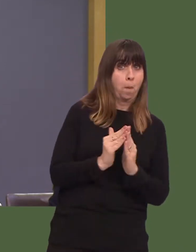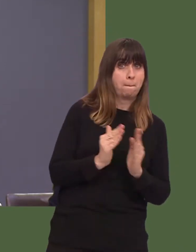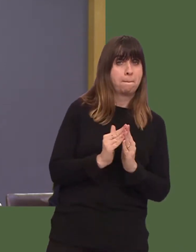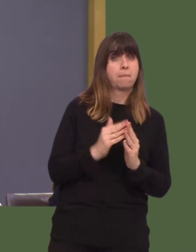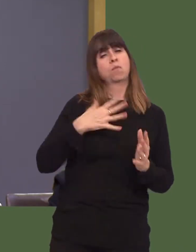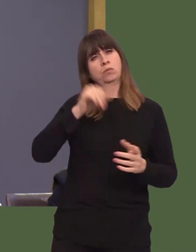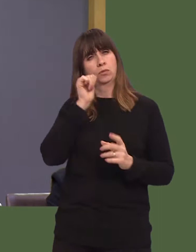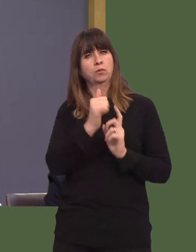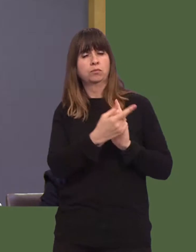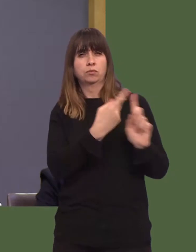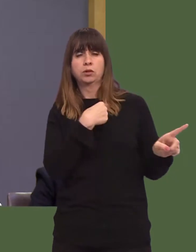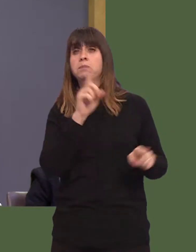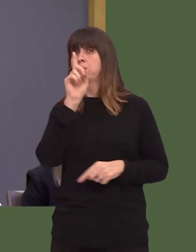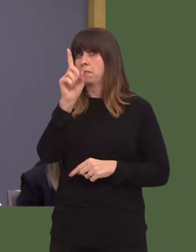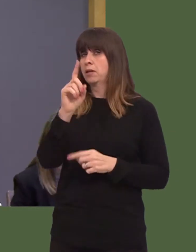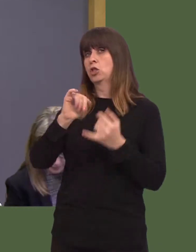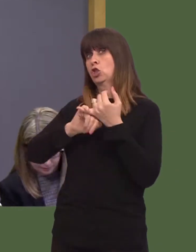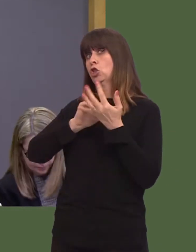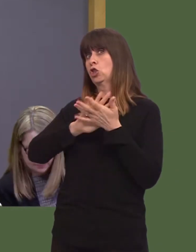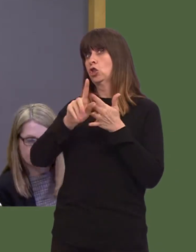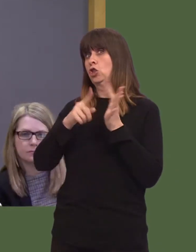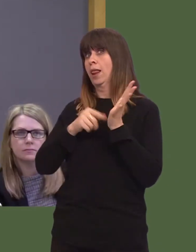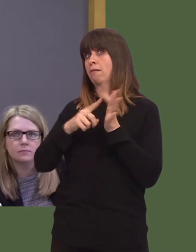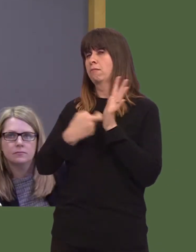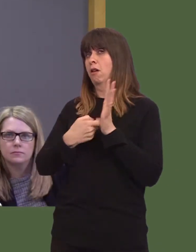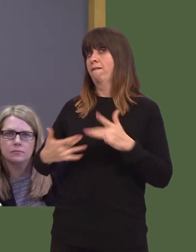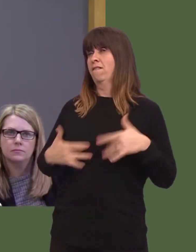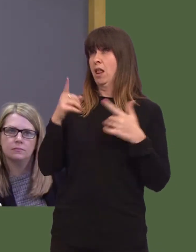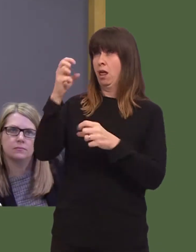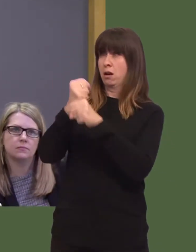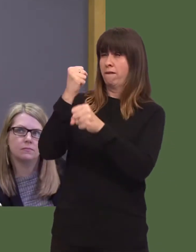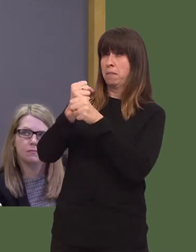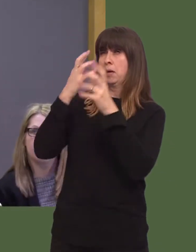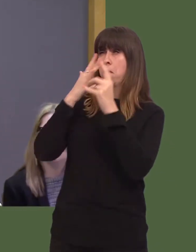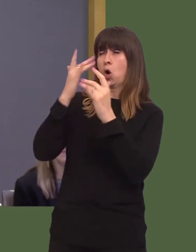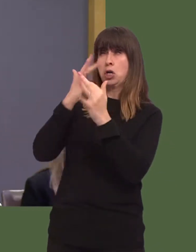But Shelter believes that the way the Welsh Government monitors rough sleeping means, in their words: Jeremy Miles: ëWe simply donít know enough